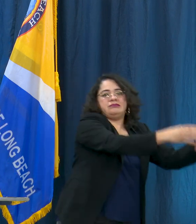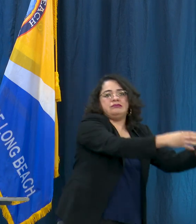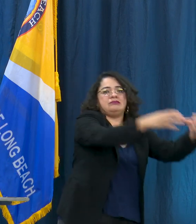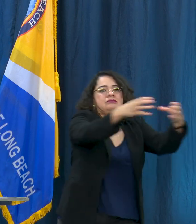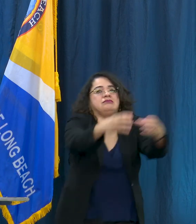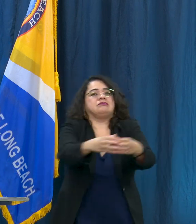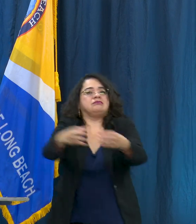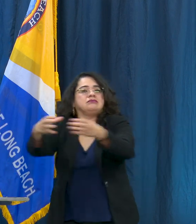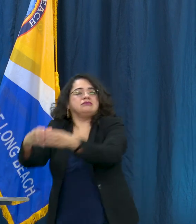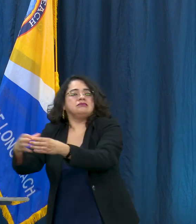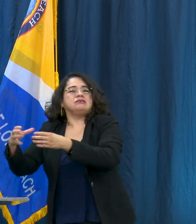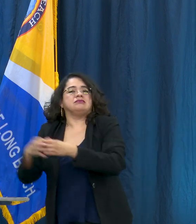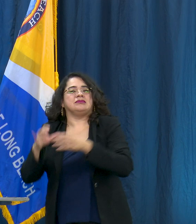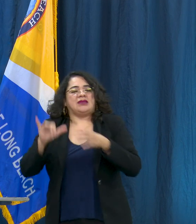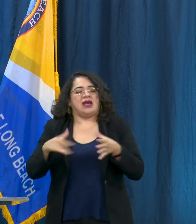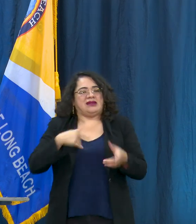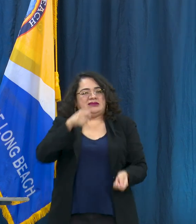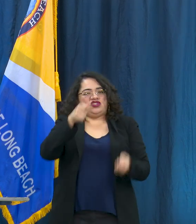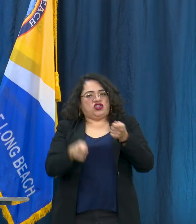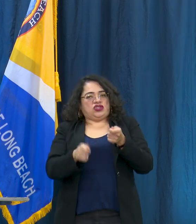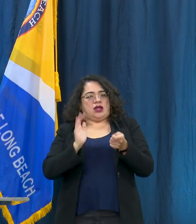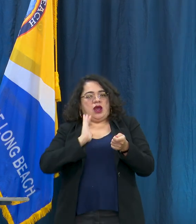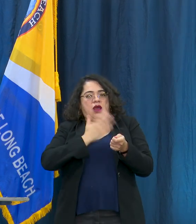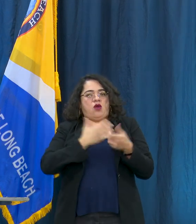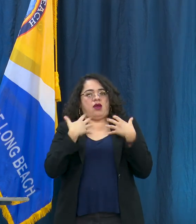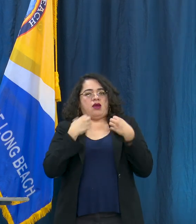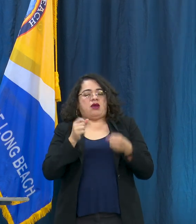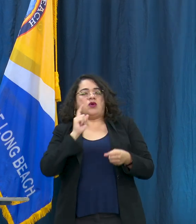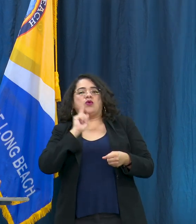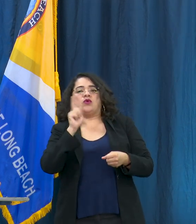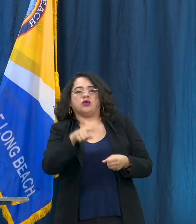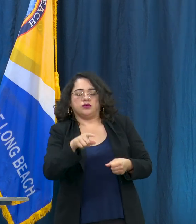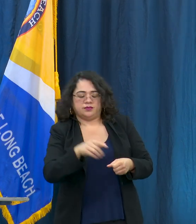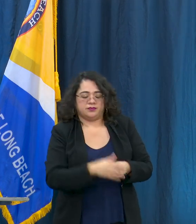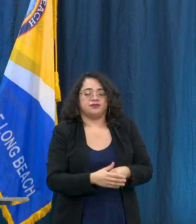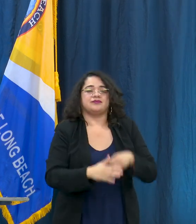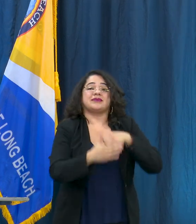health order and that's also a adjustment in the county order as well.